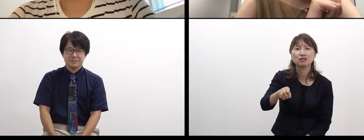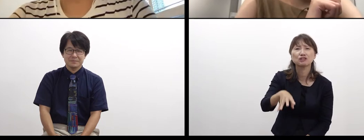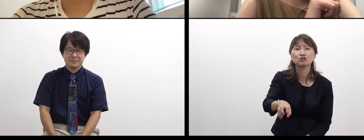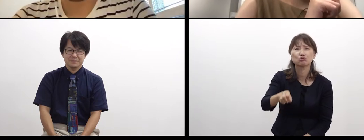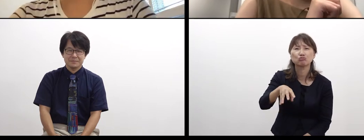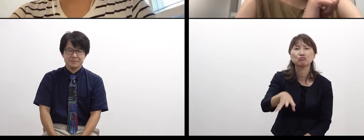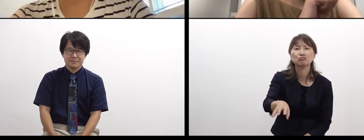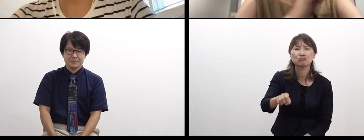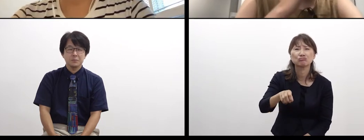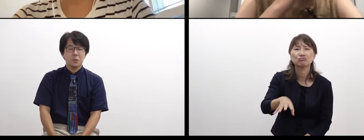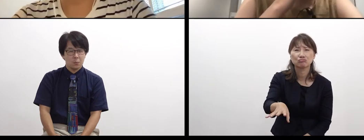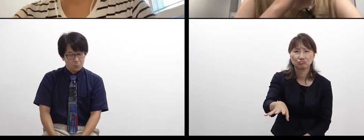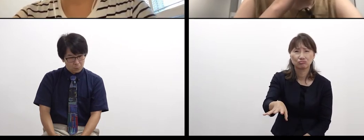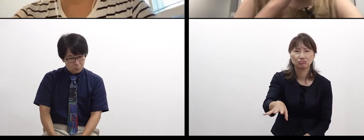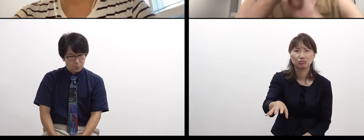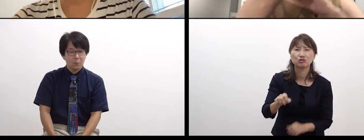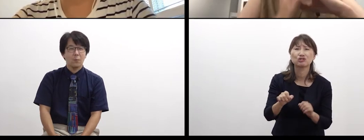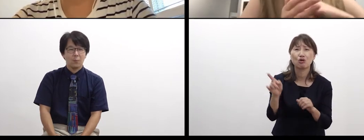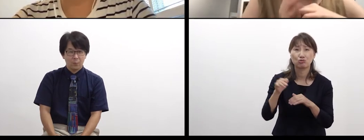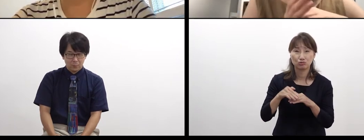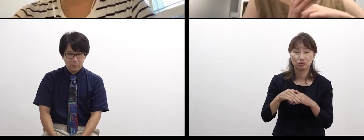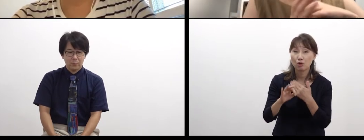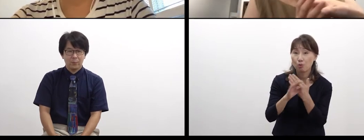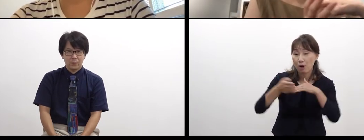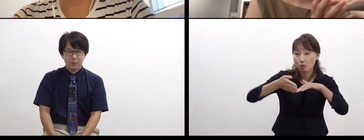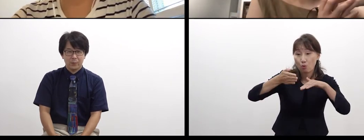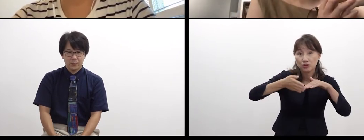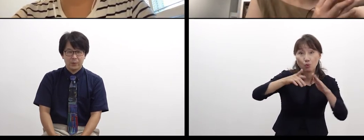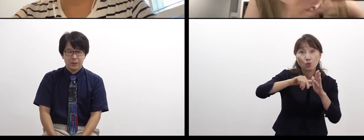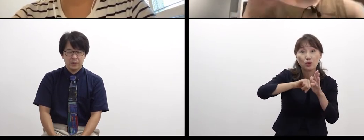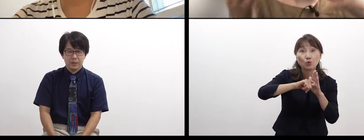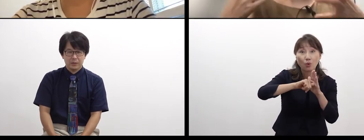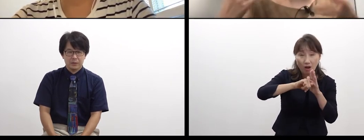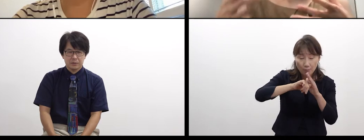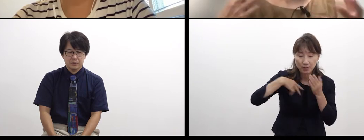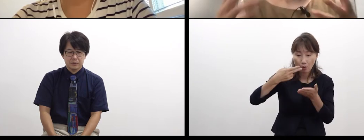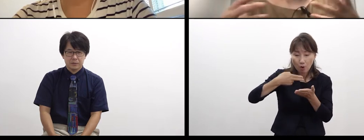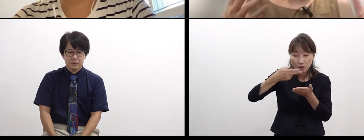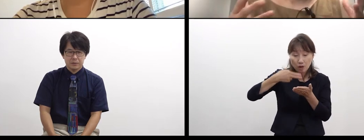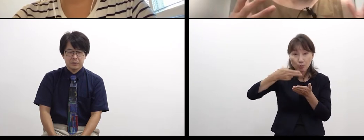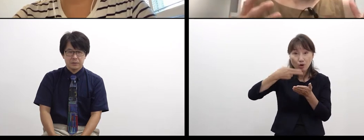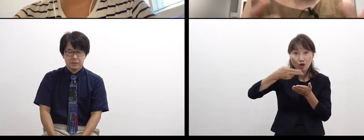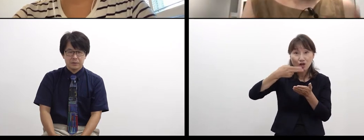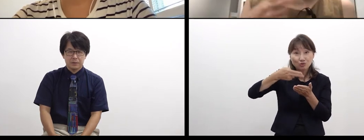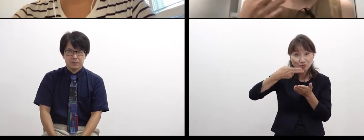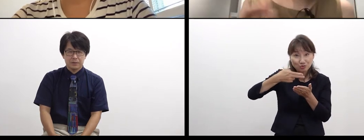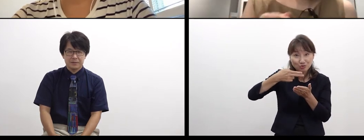When cooking, eating,